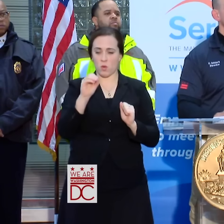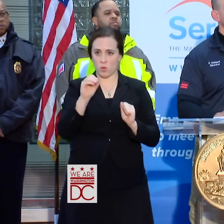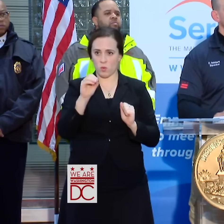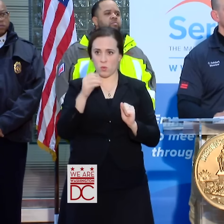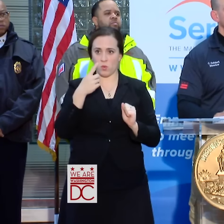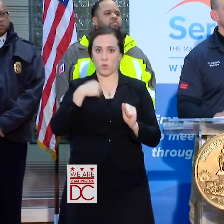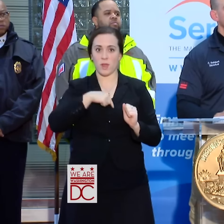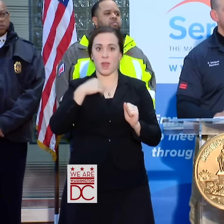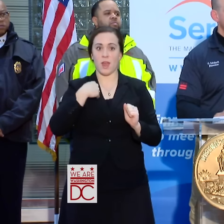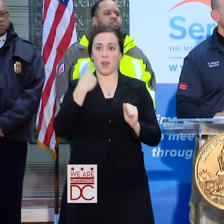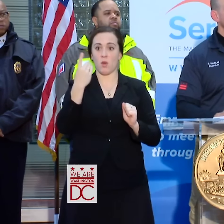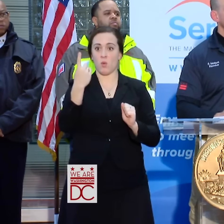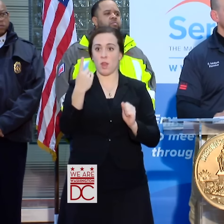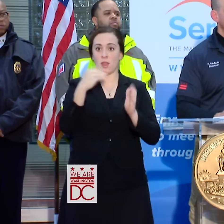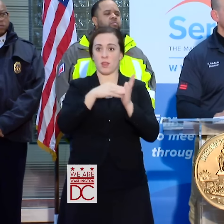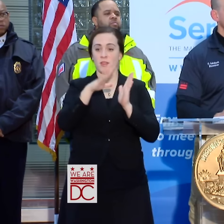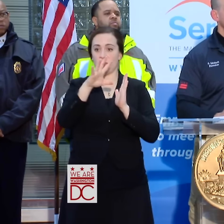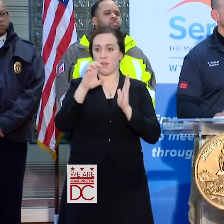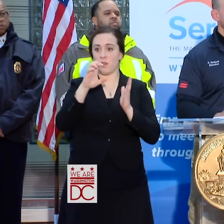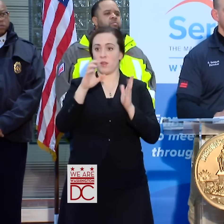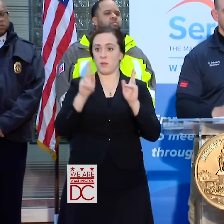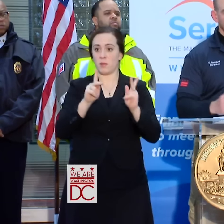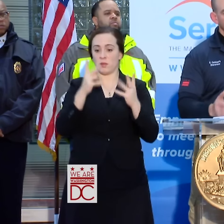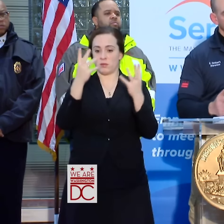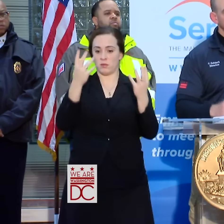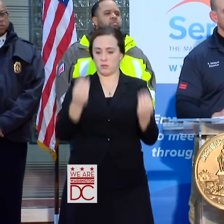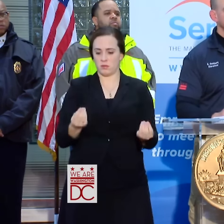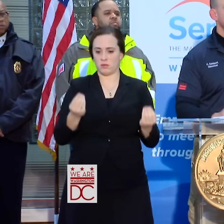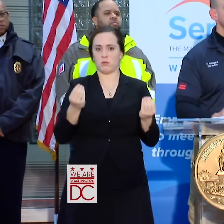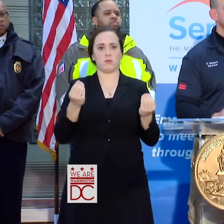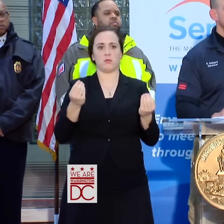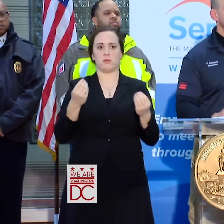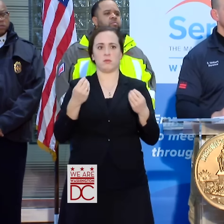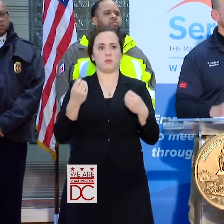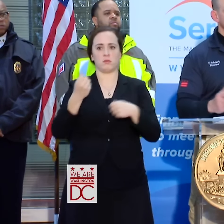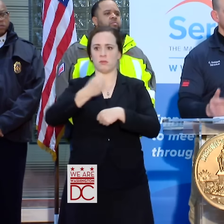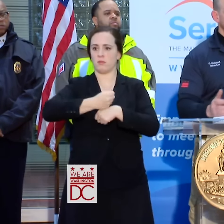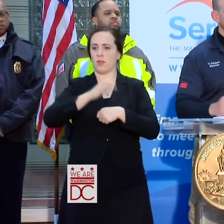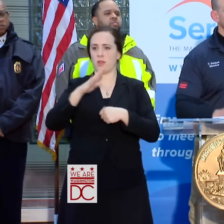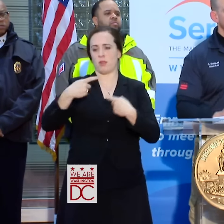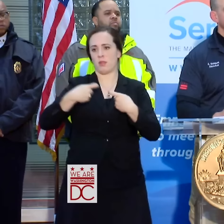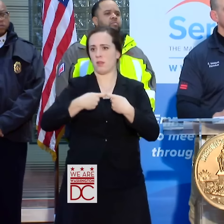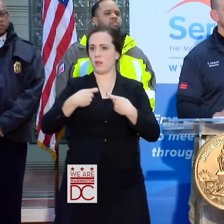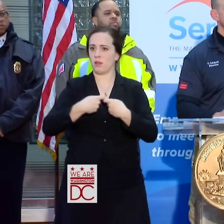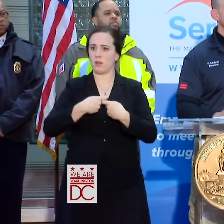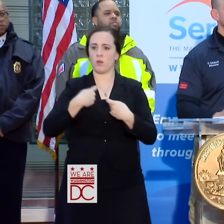PEOPLE GO OUT OF POWER. THEY QUICKLY RECOGNIZED WHAT THE ISSUE WAS. WE HAD A FEEDER LOCKOUT SITUATION.